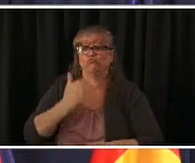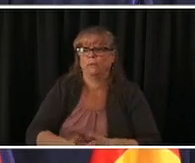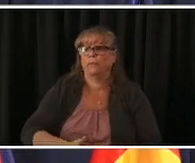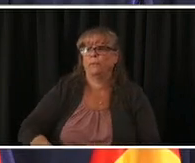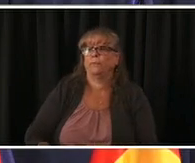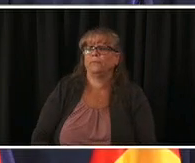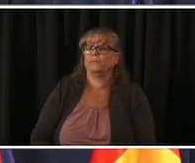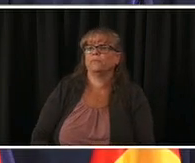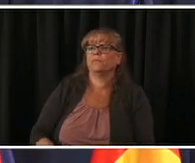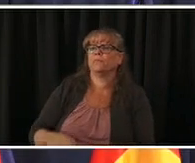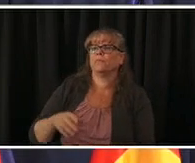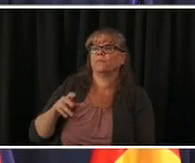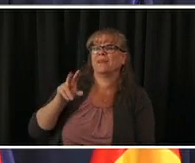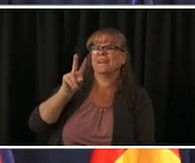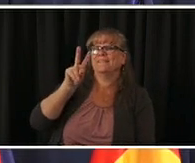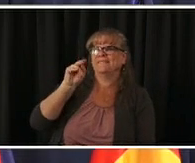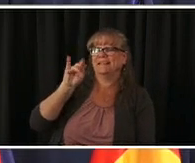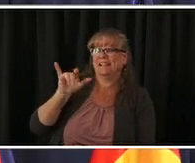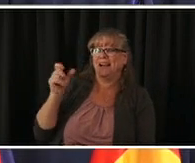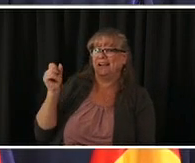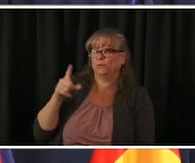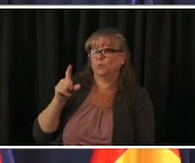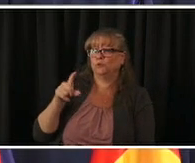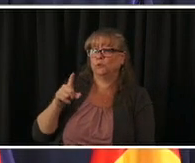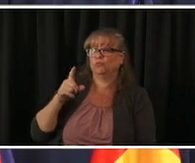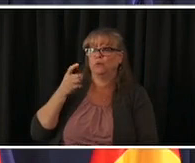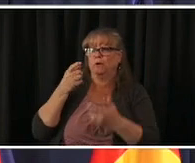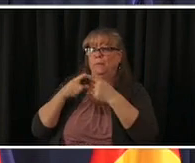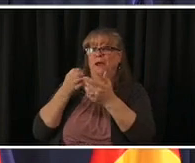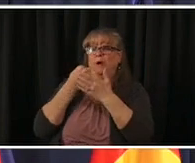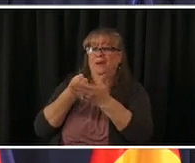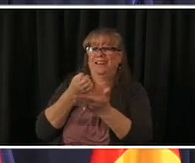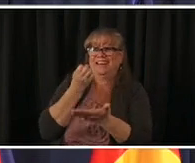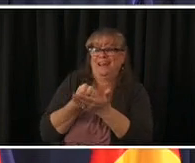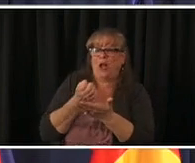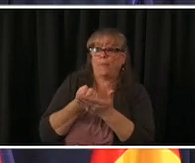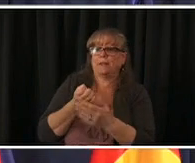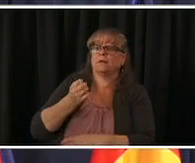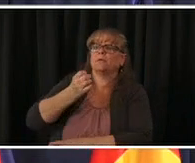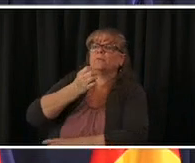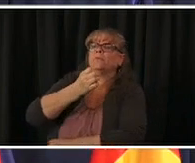this is an economic question for the governor uh what is your outlook for colorado's economy